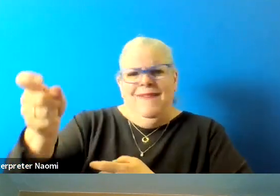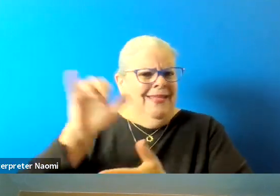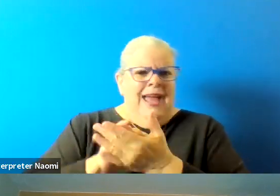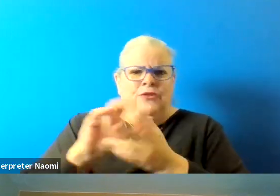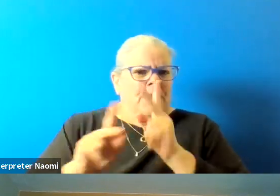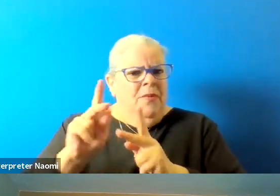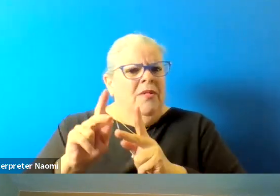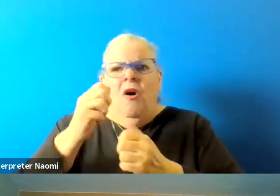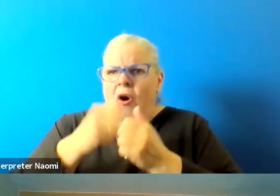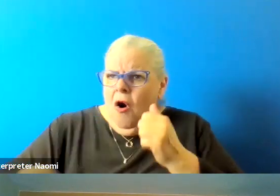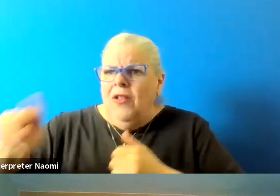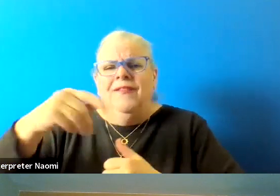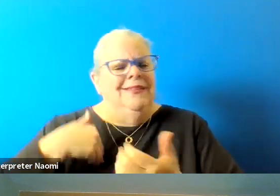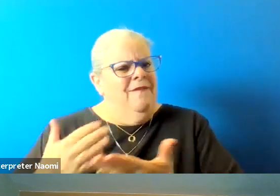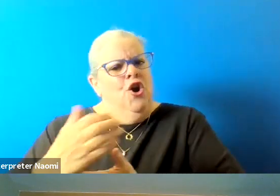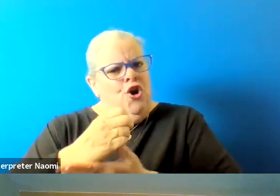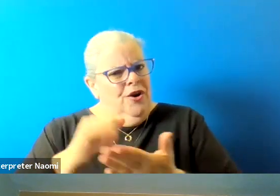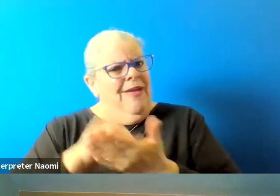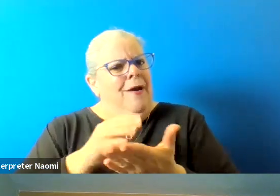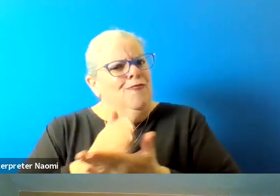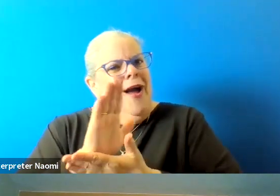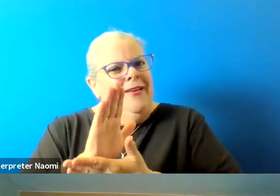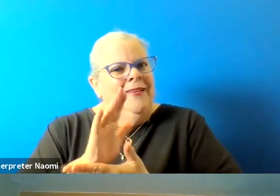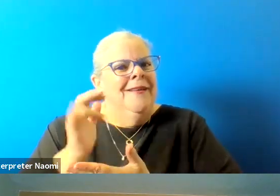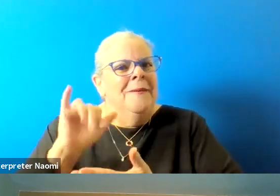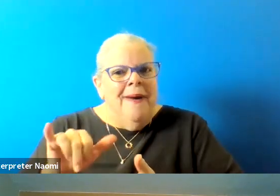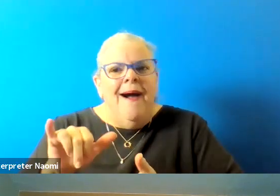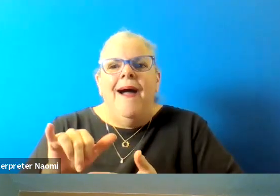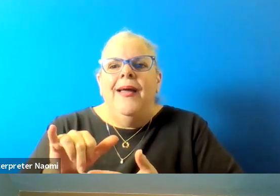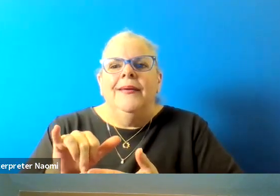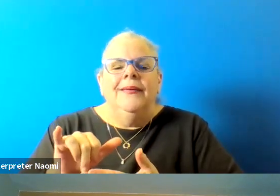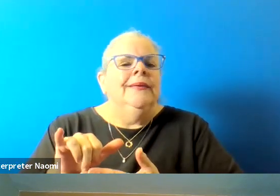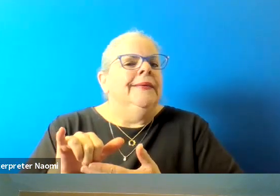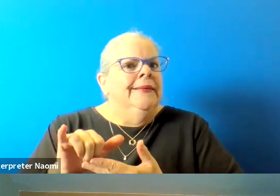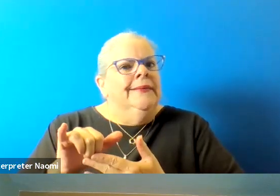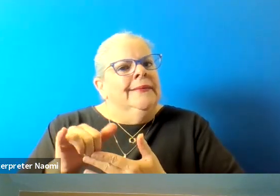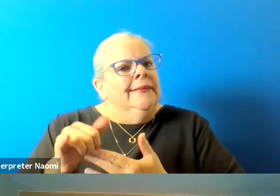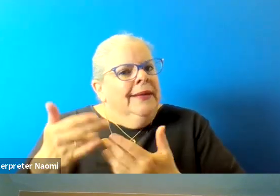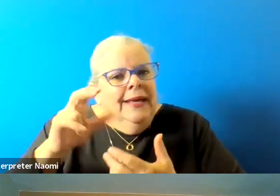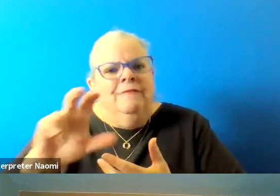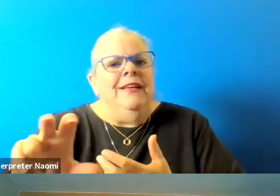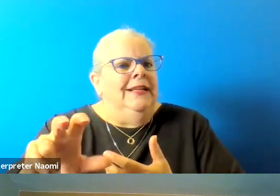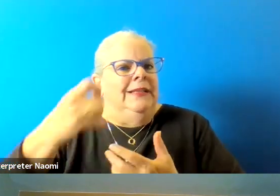every one of us have earned it by putting in, our sweat, our blood, and our time